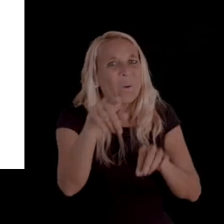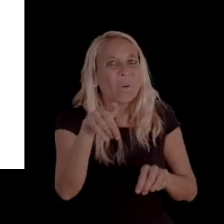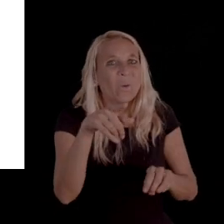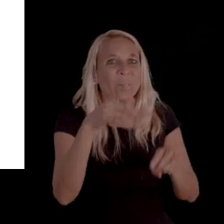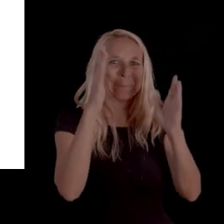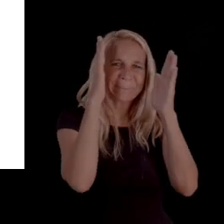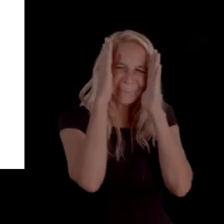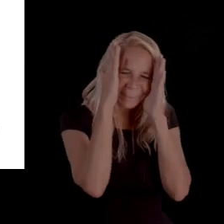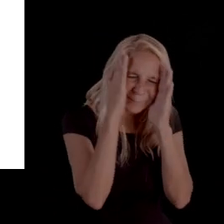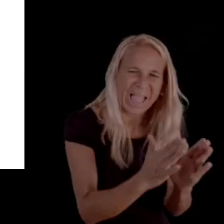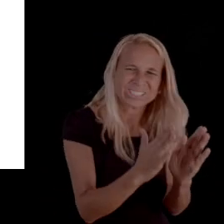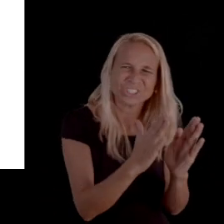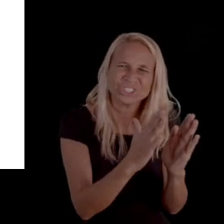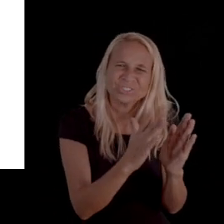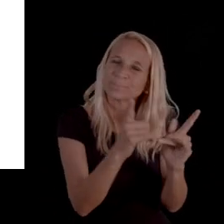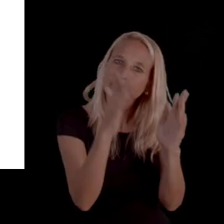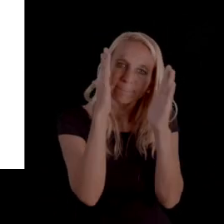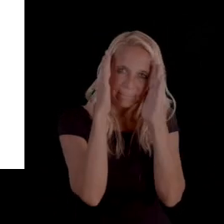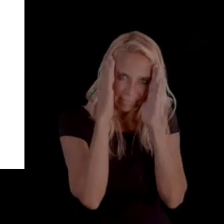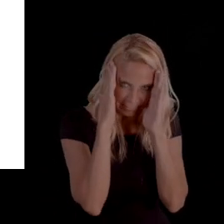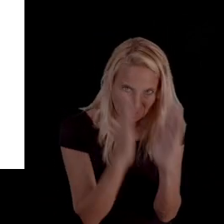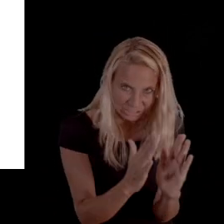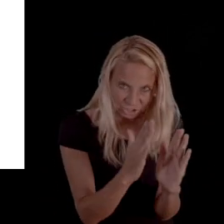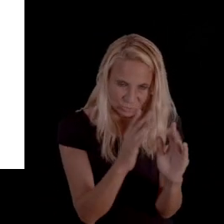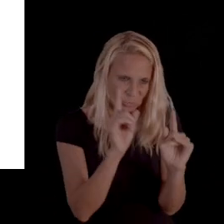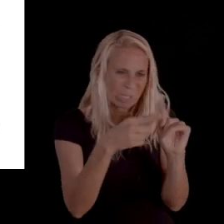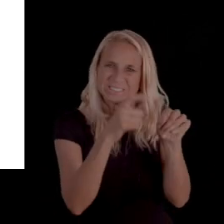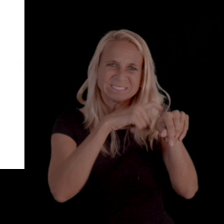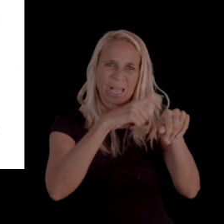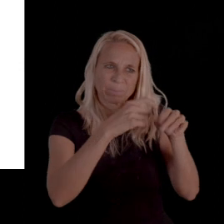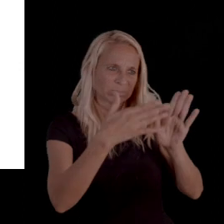that you do have to pay attention to when it comes to your timeline.